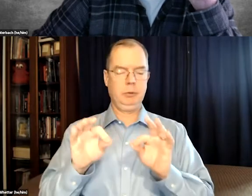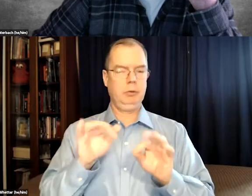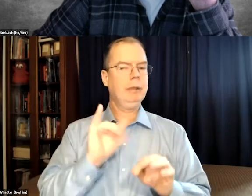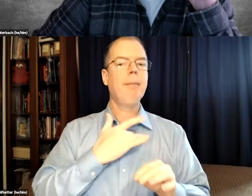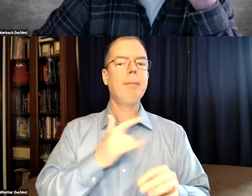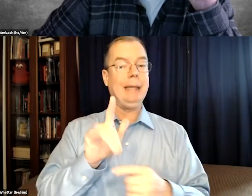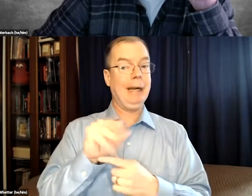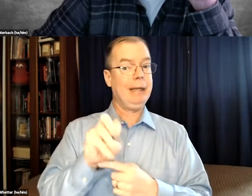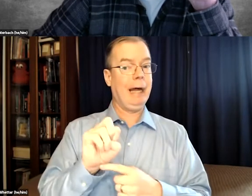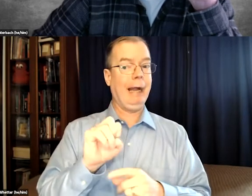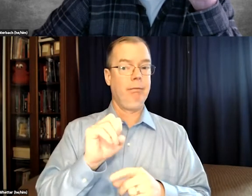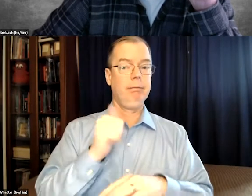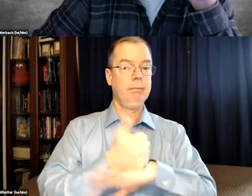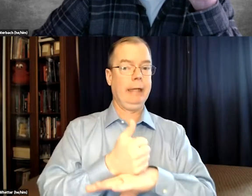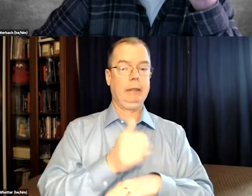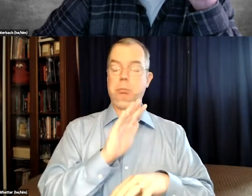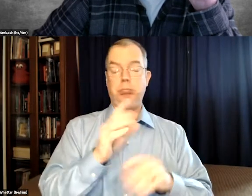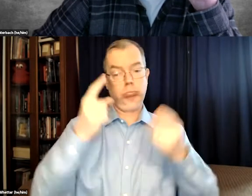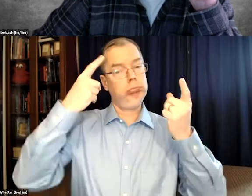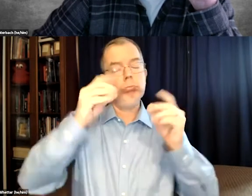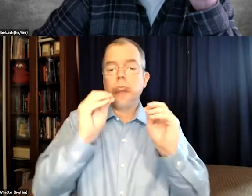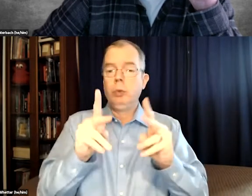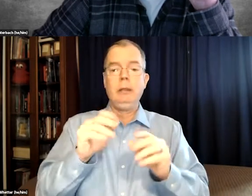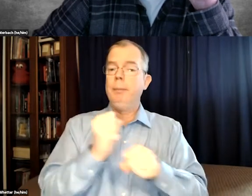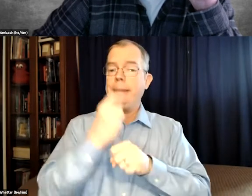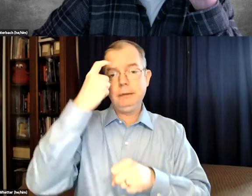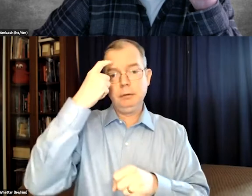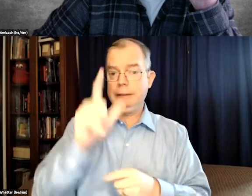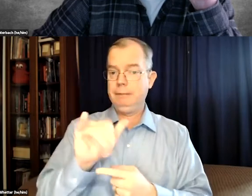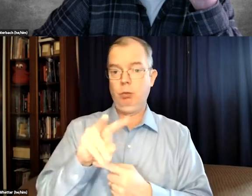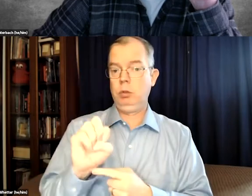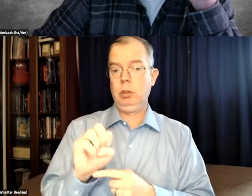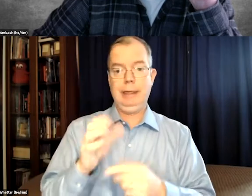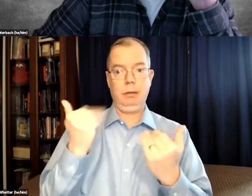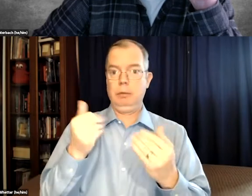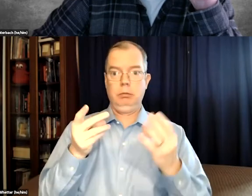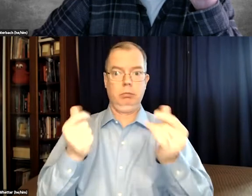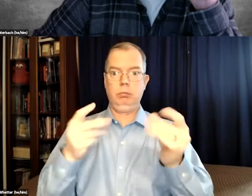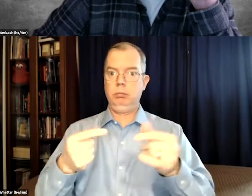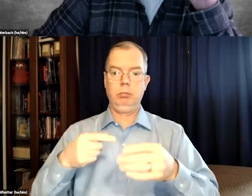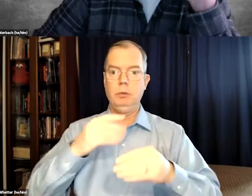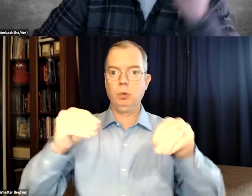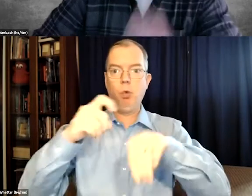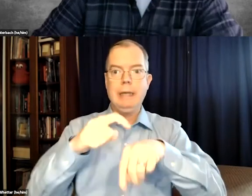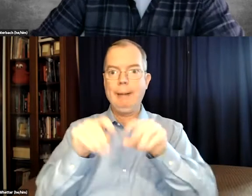News stations tend to have roll up captioning for live settings. It's okay. And it makes sense for a live setting